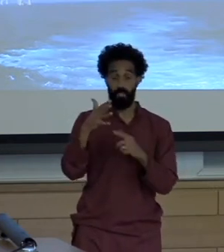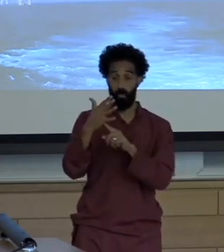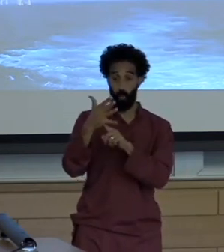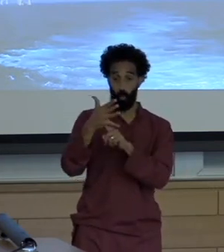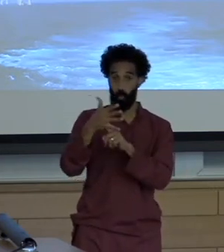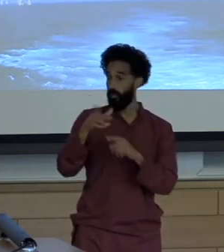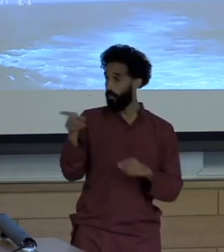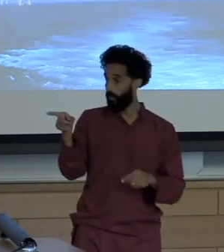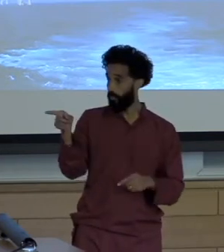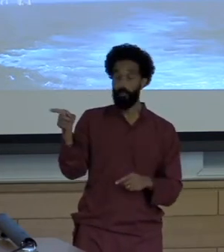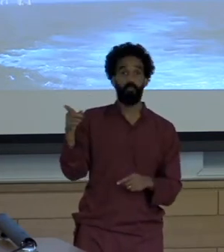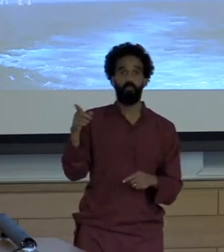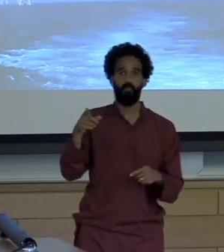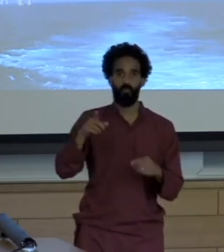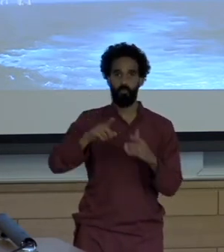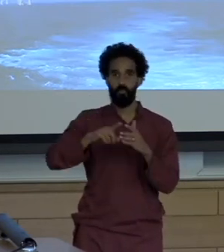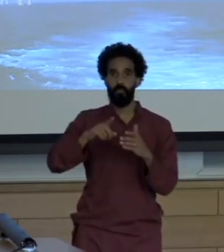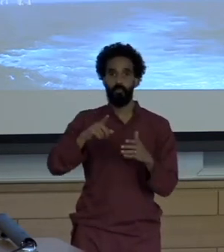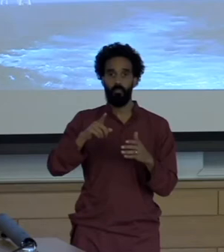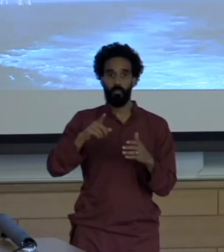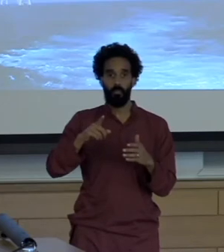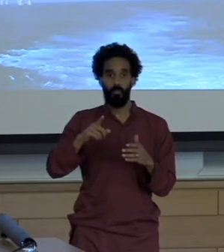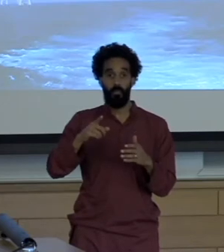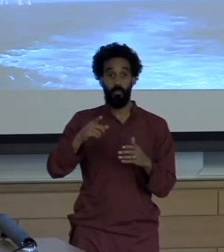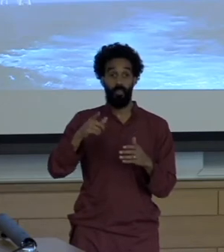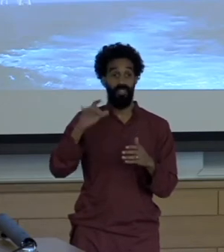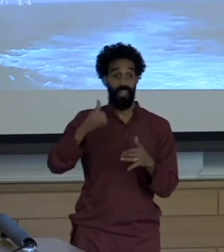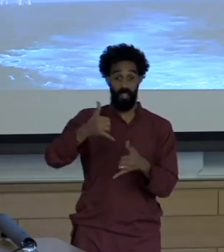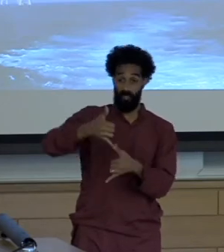they rise six hundred feet above sea level and